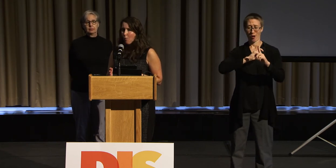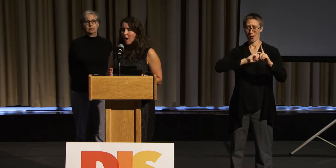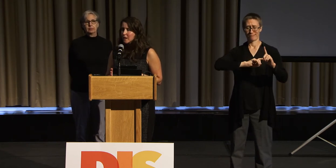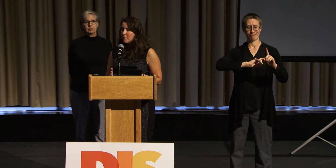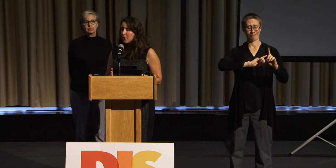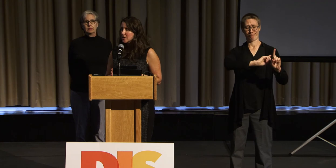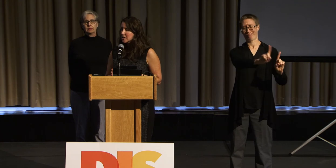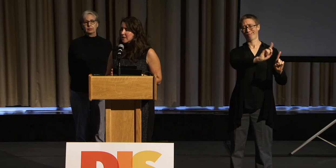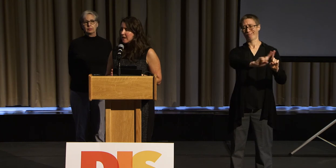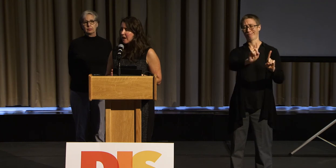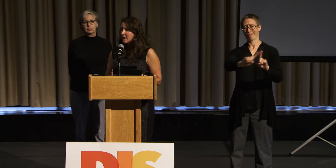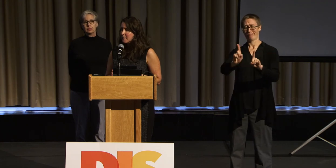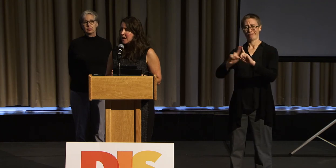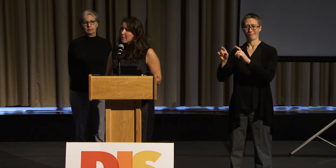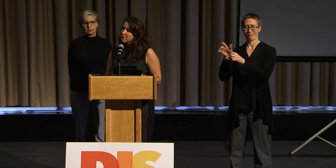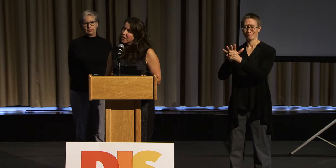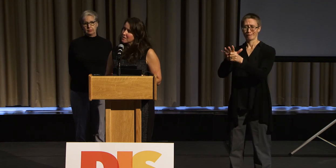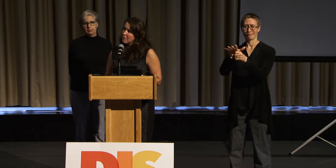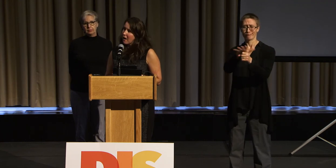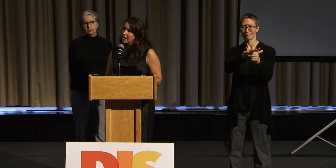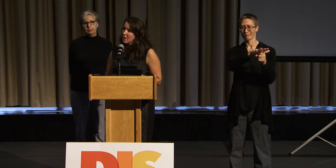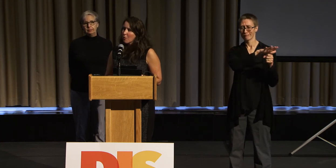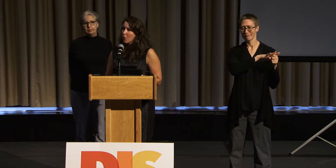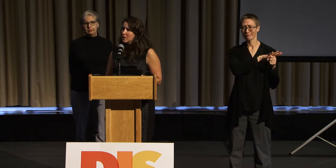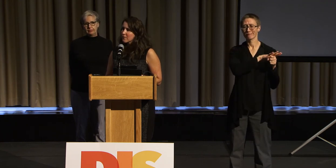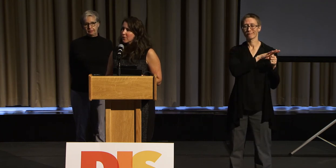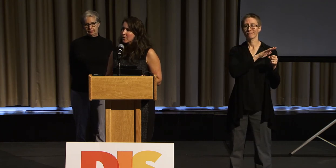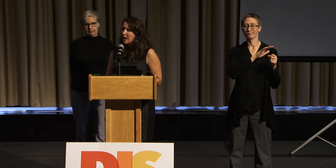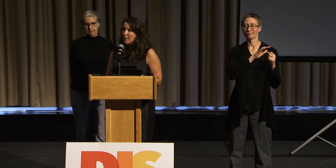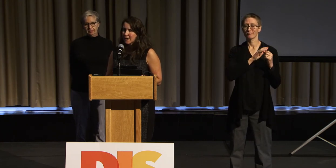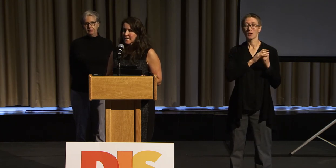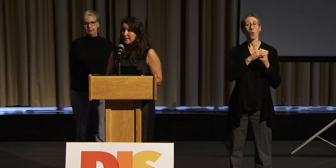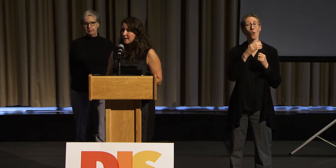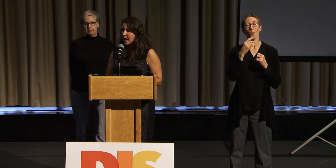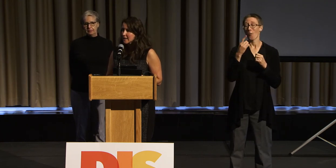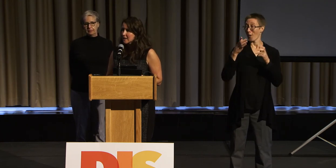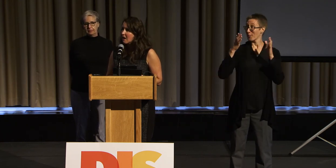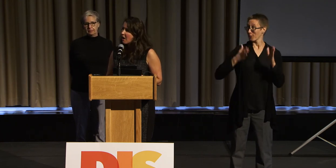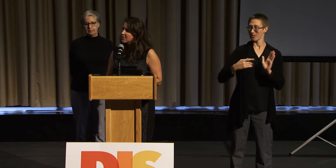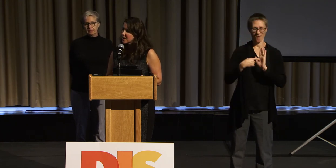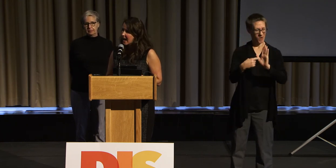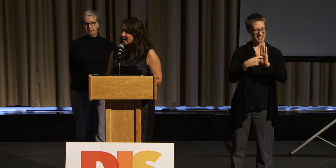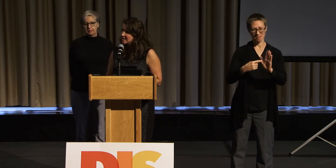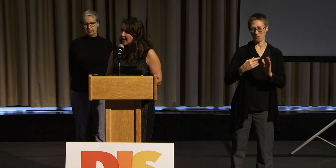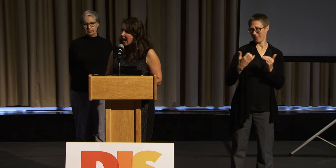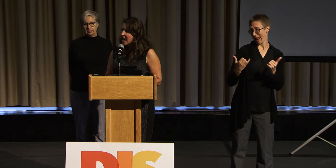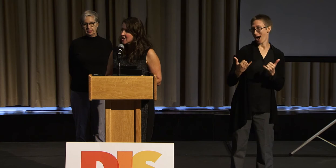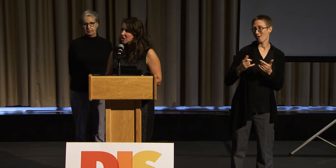One person that became a friend of mine works for MITx and HarvardX, and she